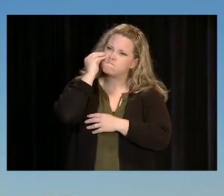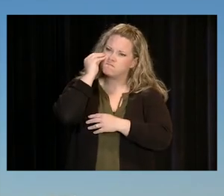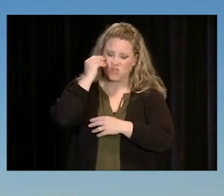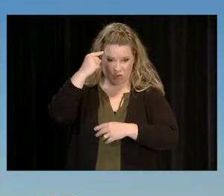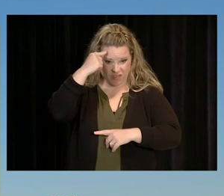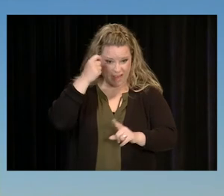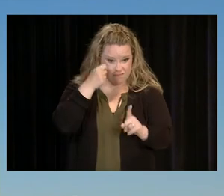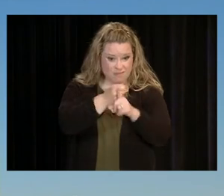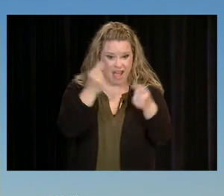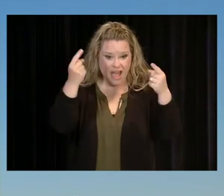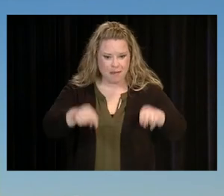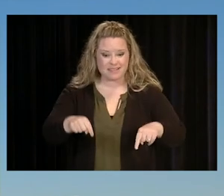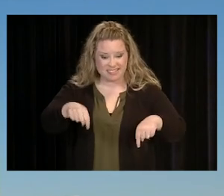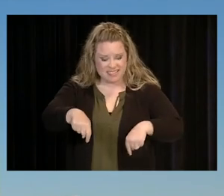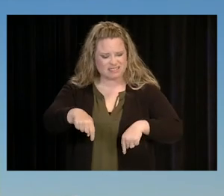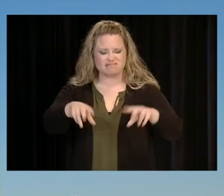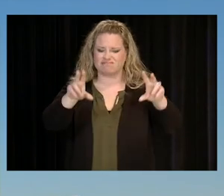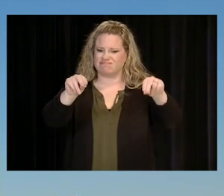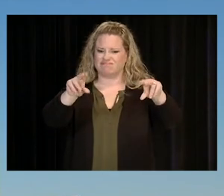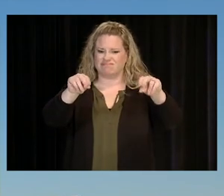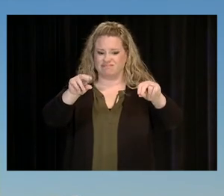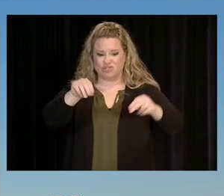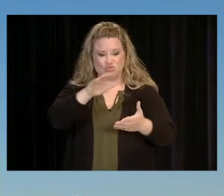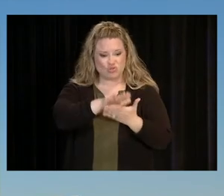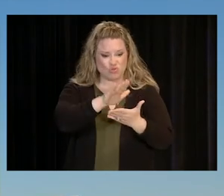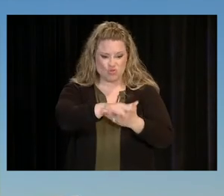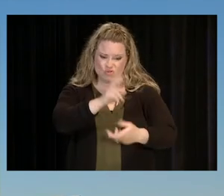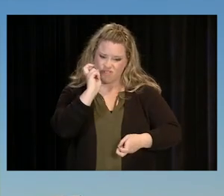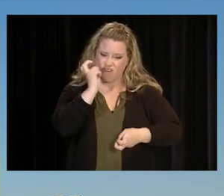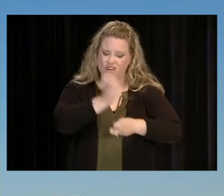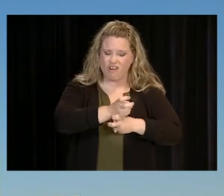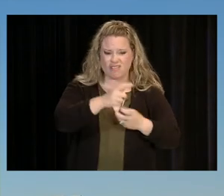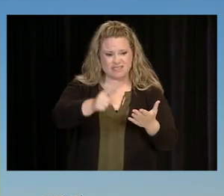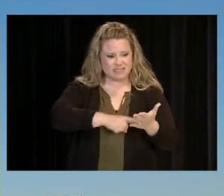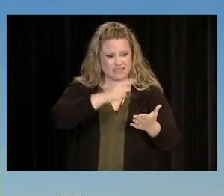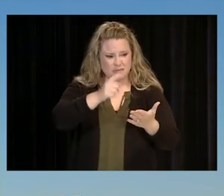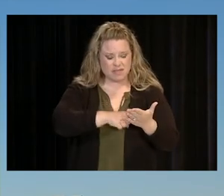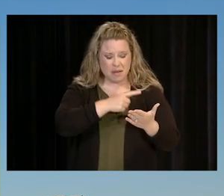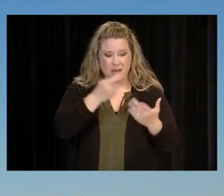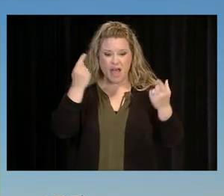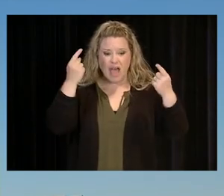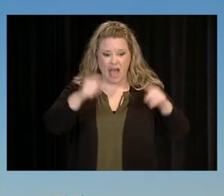SCHOOL CAN BE DIFFICULT ENOUGH AS IS AT TIMES, LET ALONE WHEN CHANGED BY A PANDEMIC,